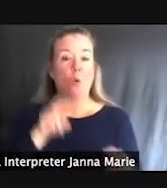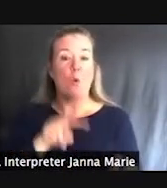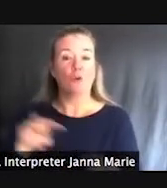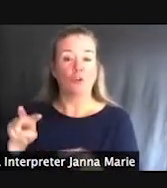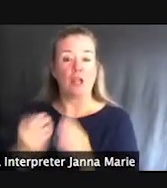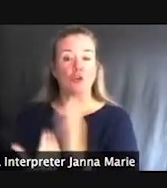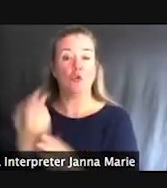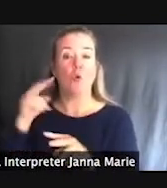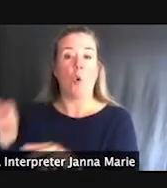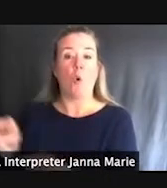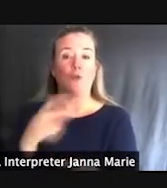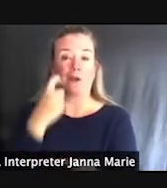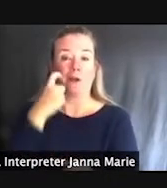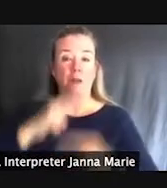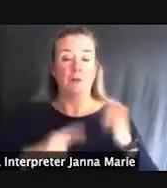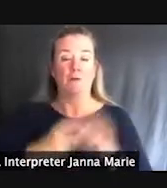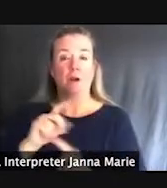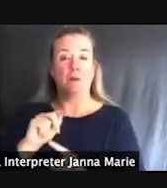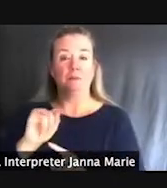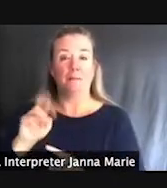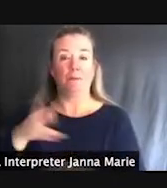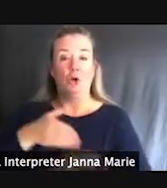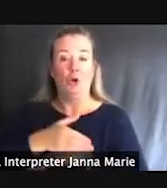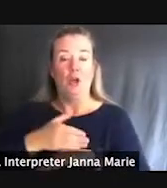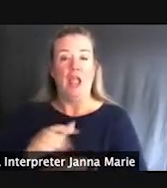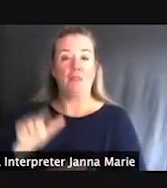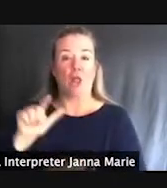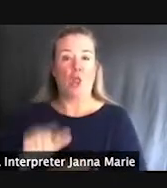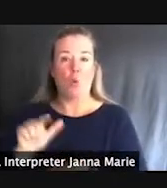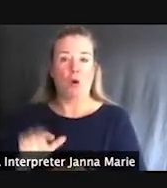out of timber at the Lower Falls area that you'll see in the background.